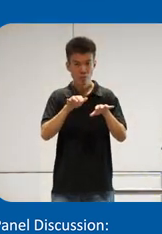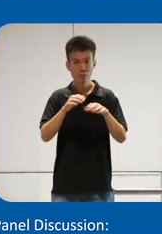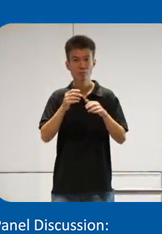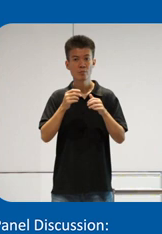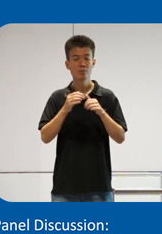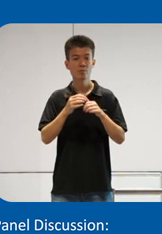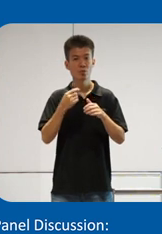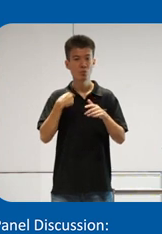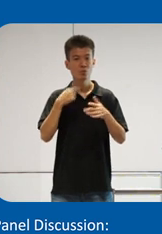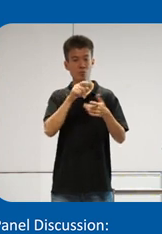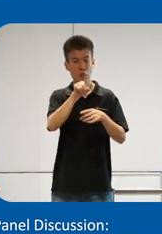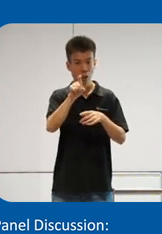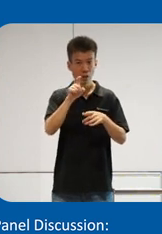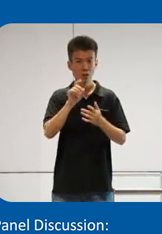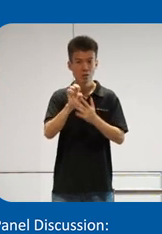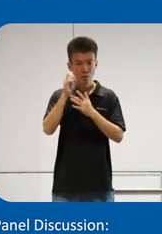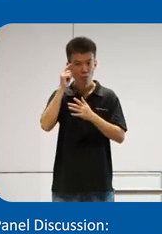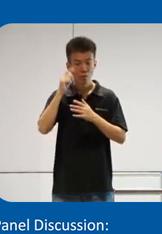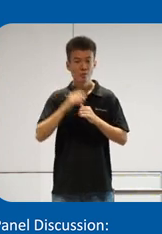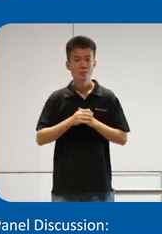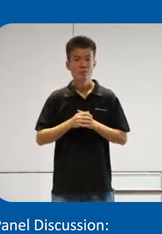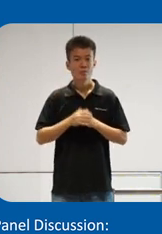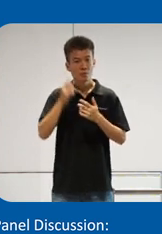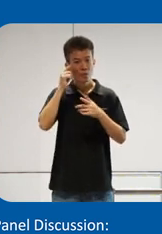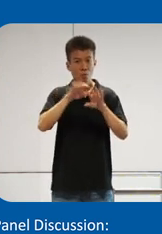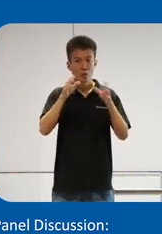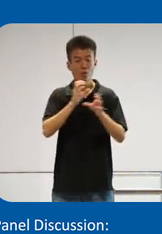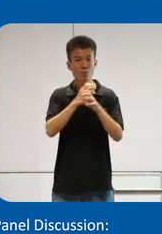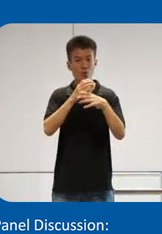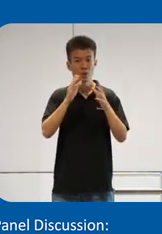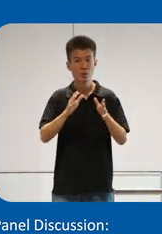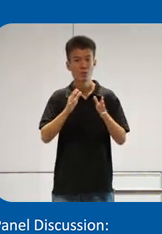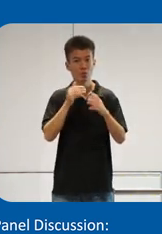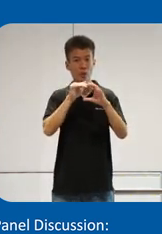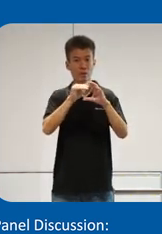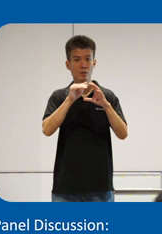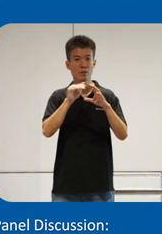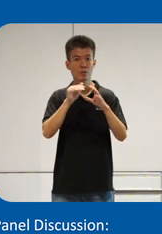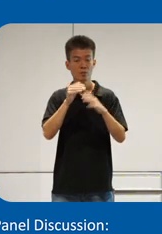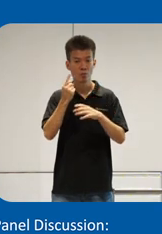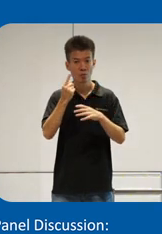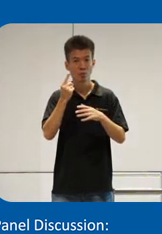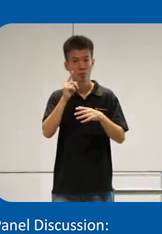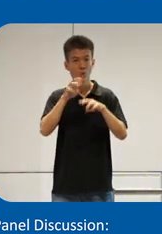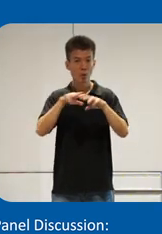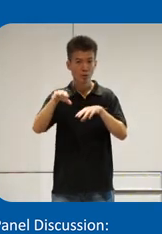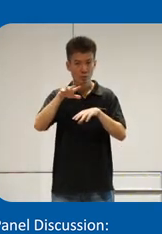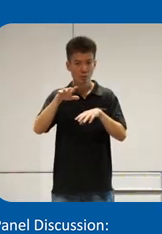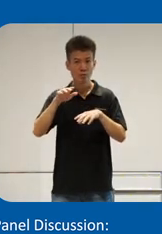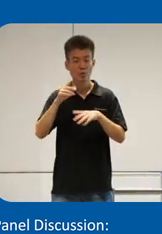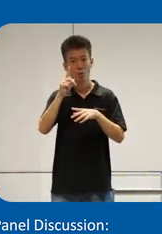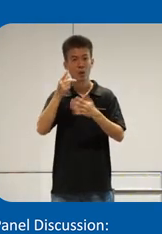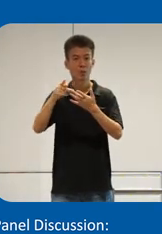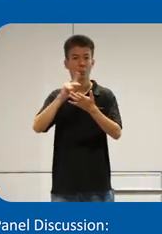so we ask especially for the platform Creator to access one website or at least one page just using